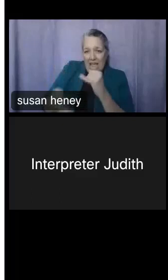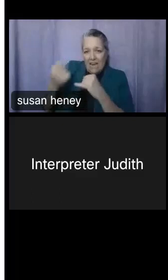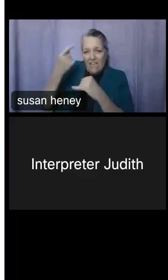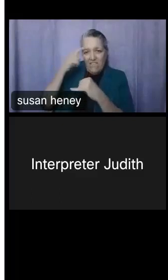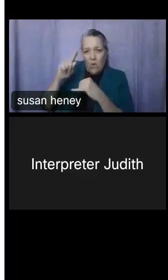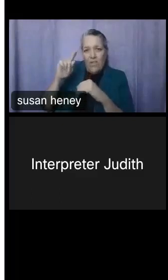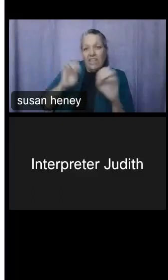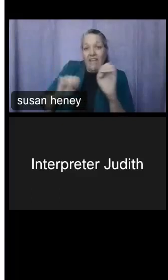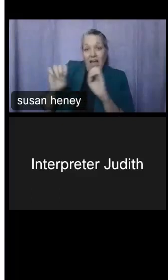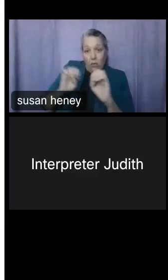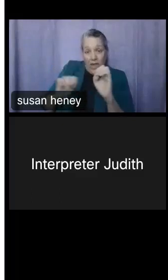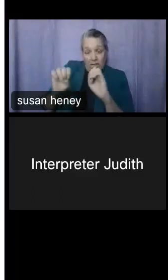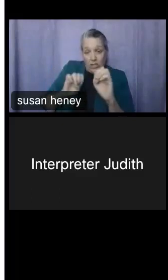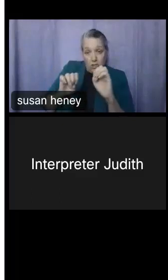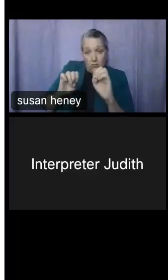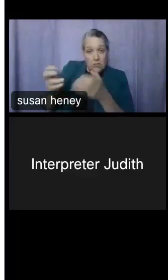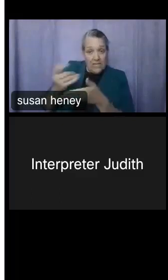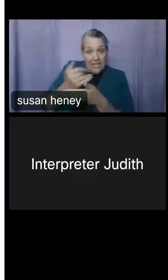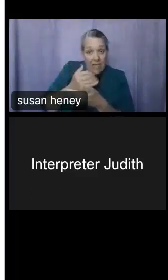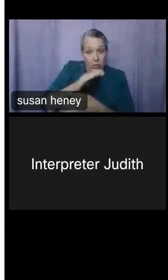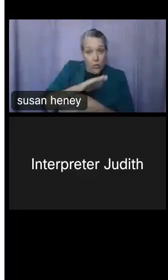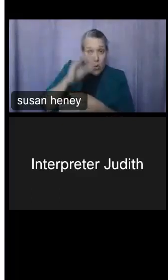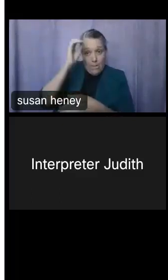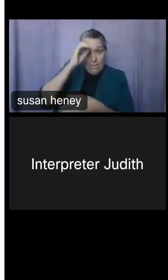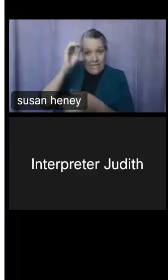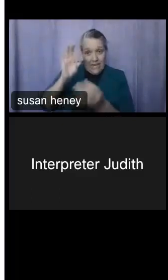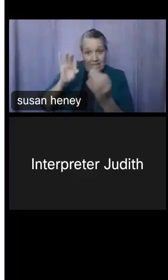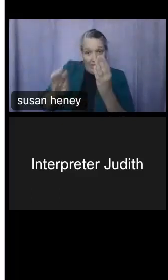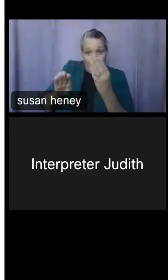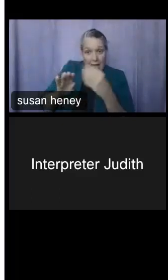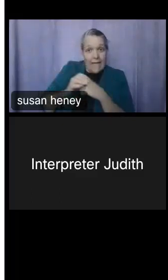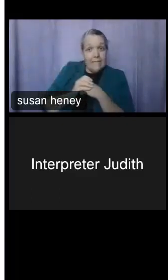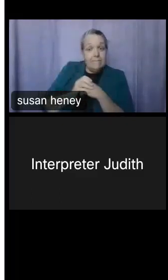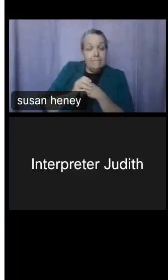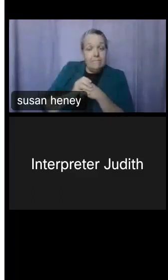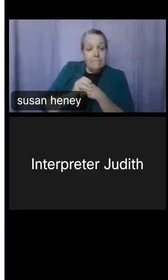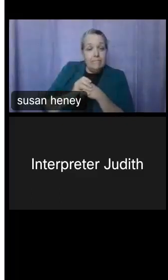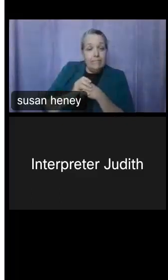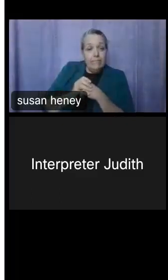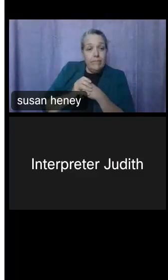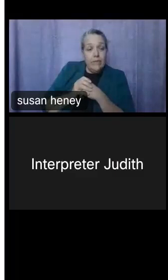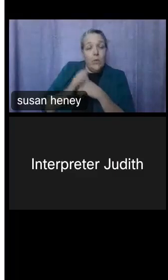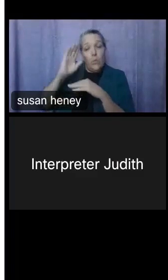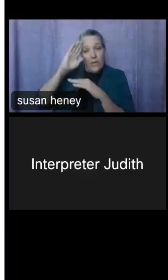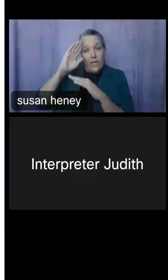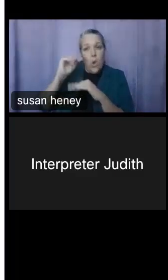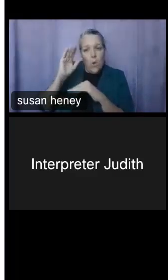can tell us how we did today. We hope you'll take the time to complete, as we are always